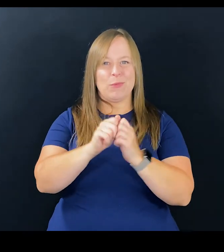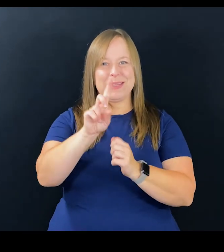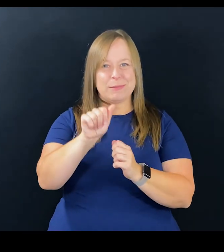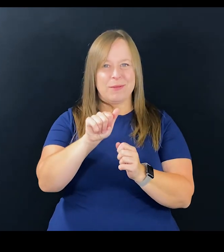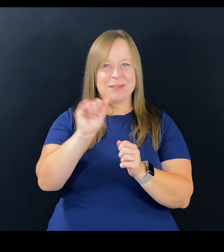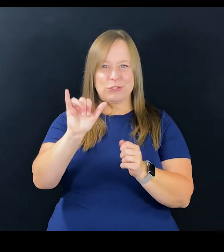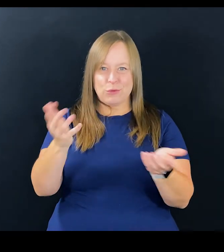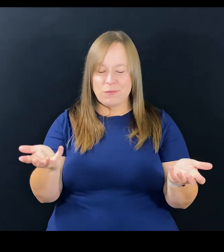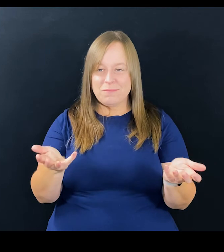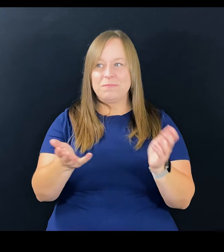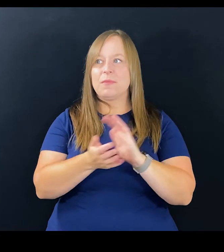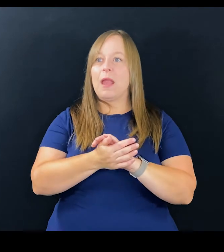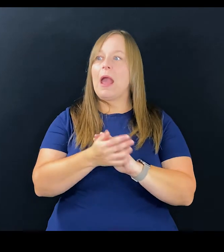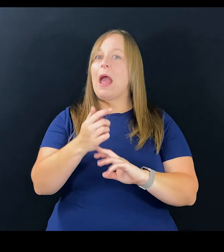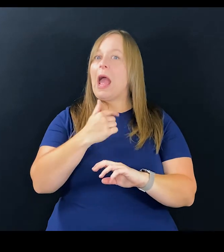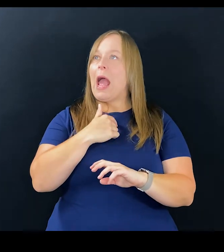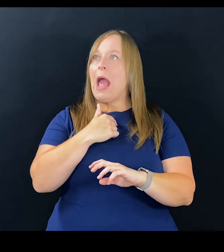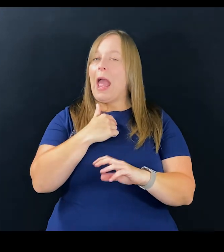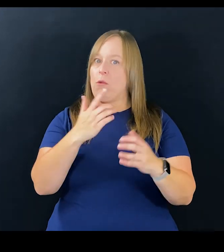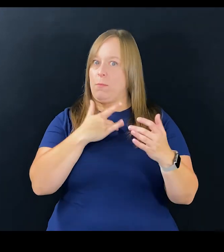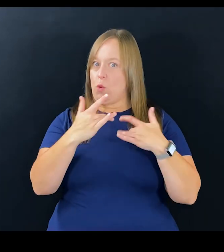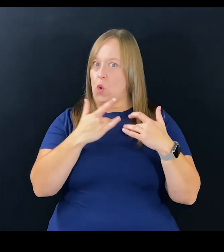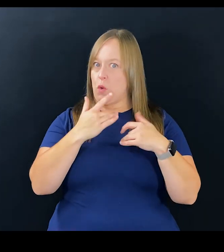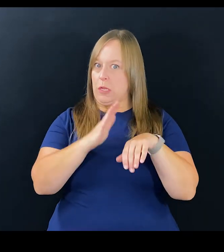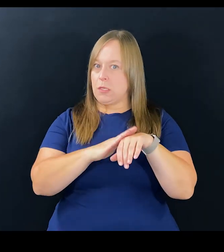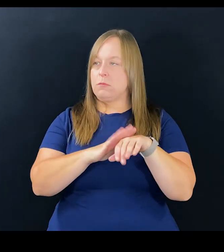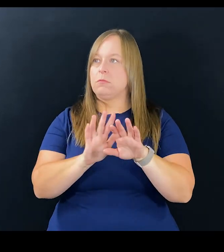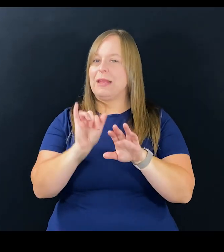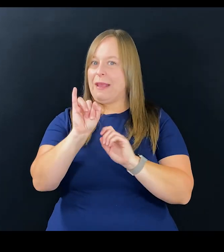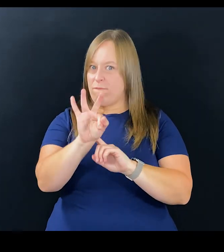and we can include individuals with disabilities in that. I would be really worried,